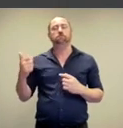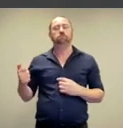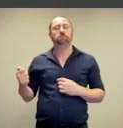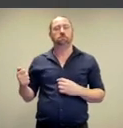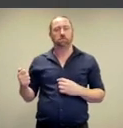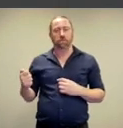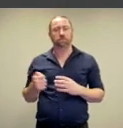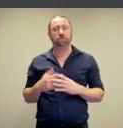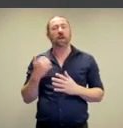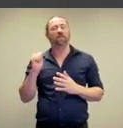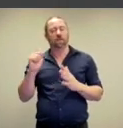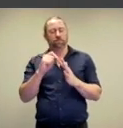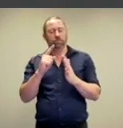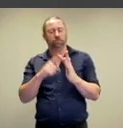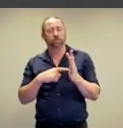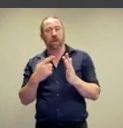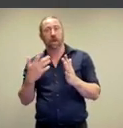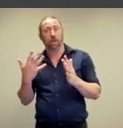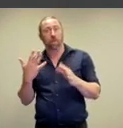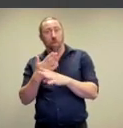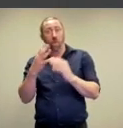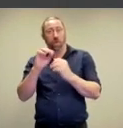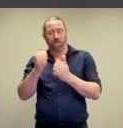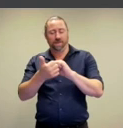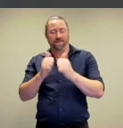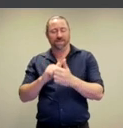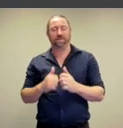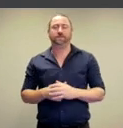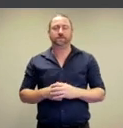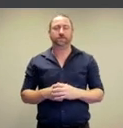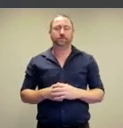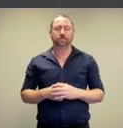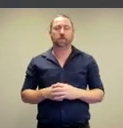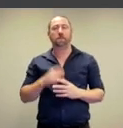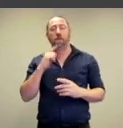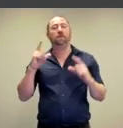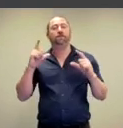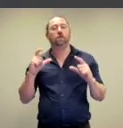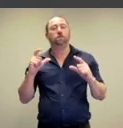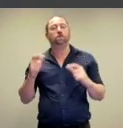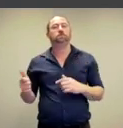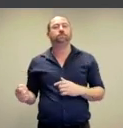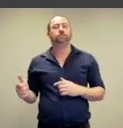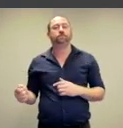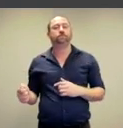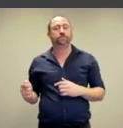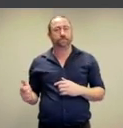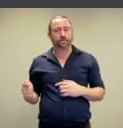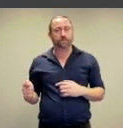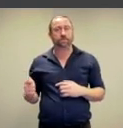13-year and ongoing project with her